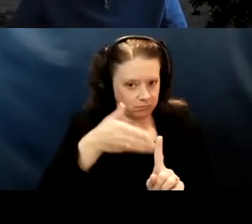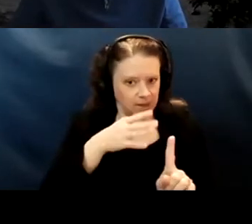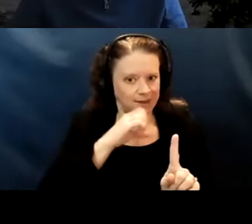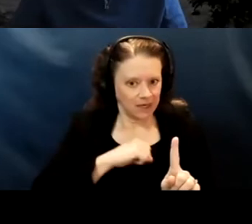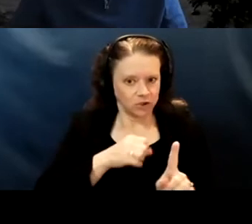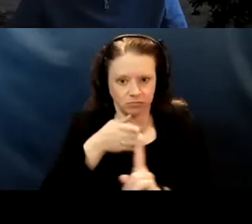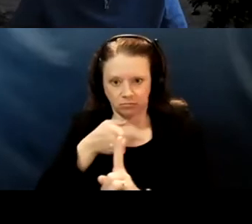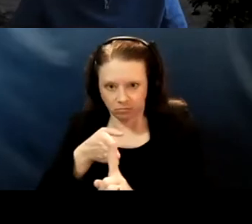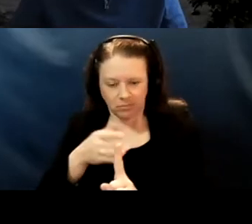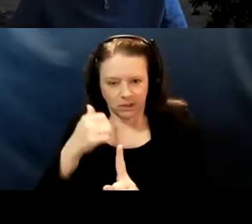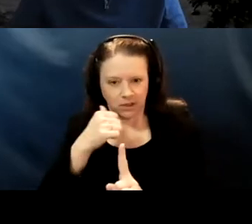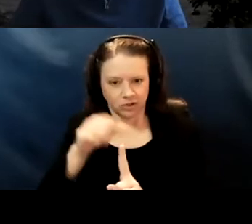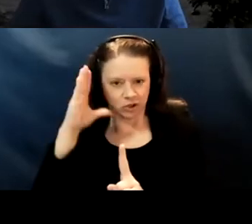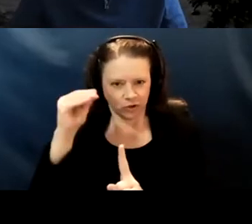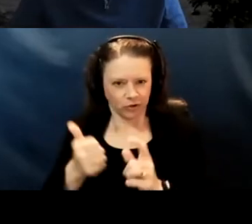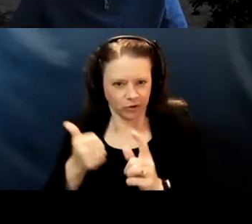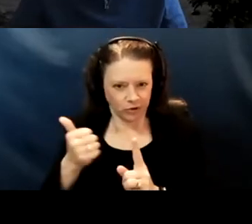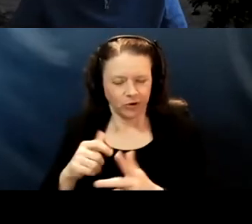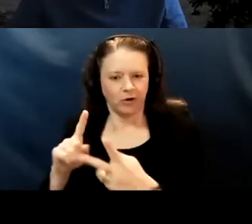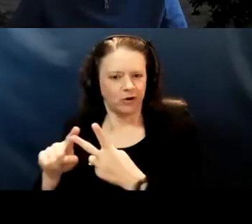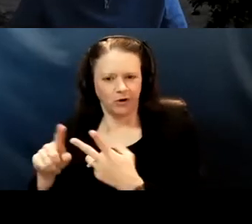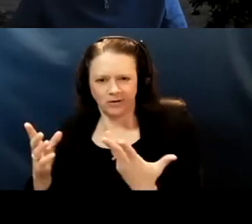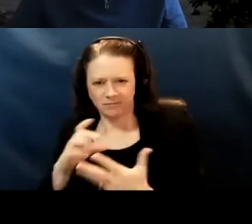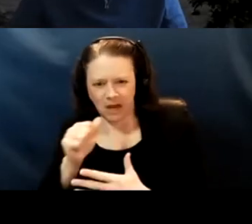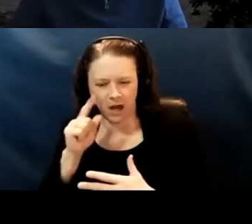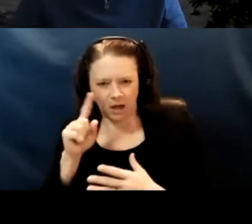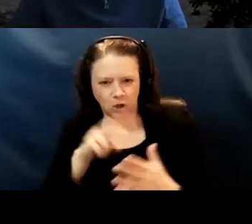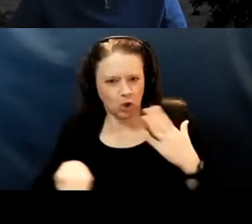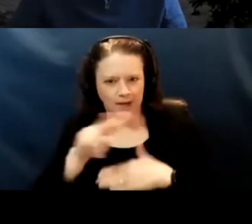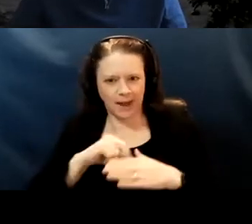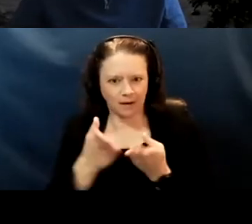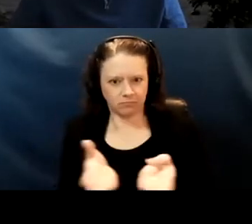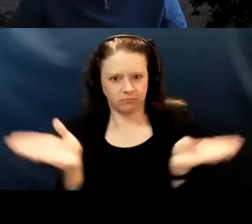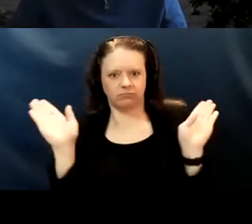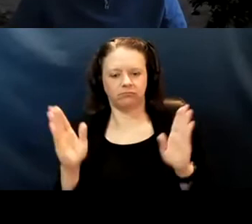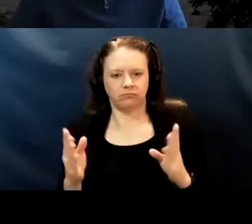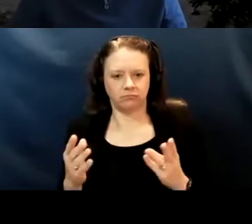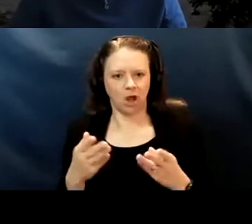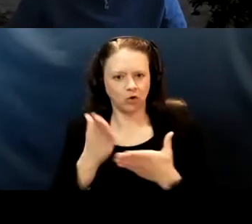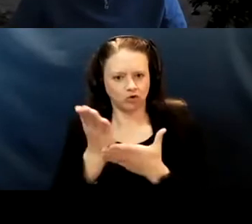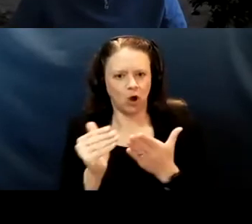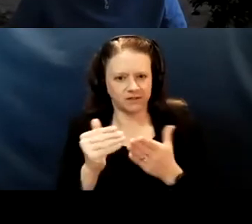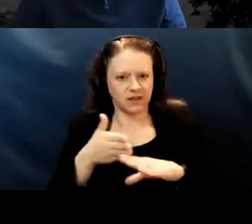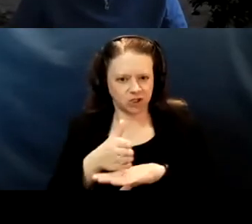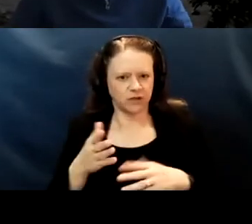And it's not looking at a cross section But other states have been doing that. Right? So we know for example in Washington,